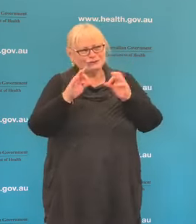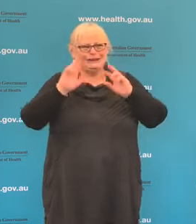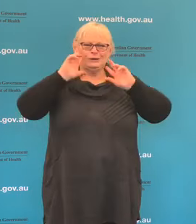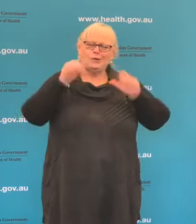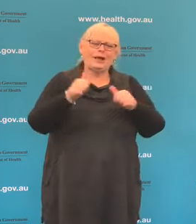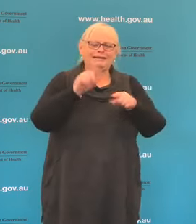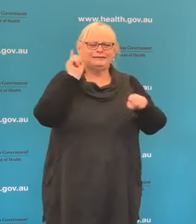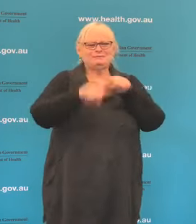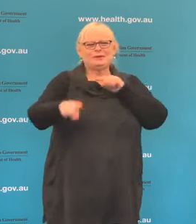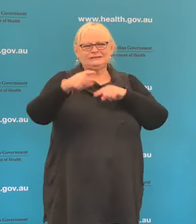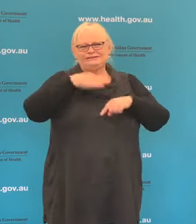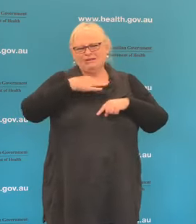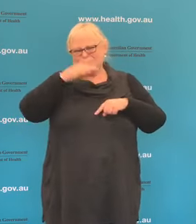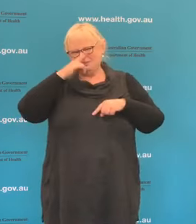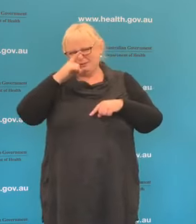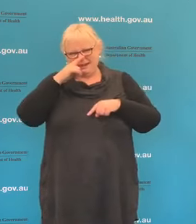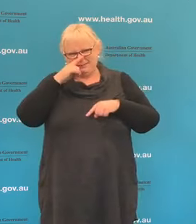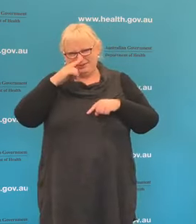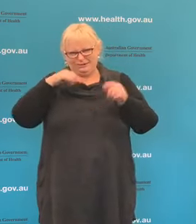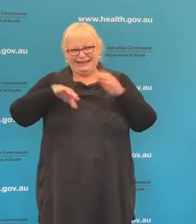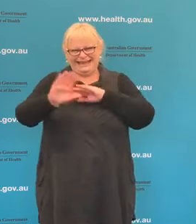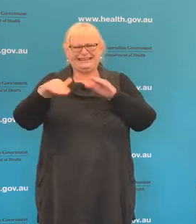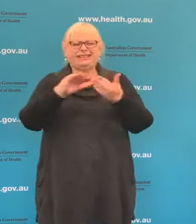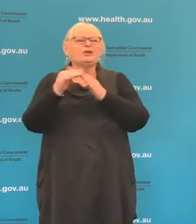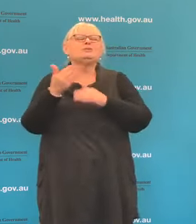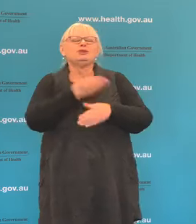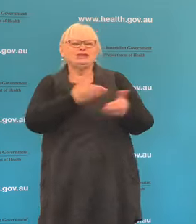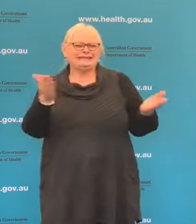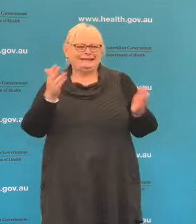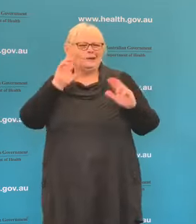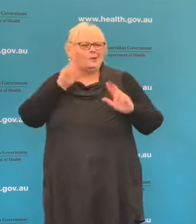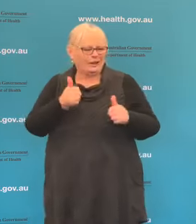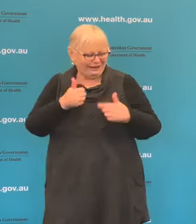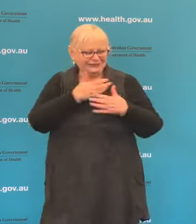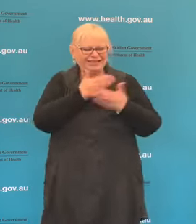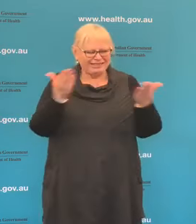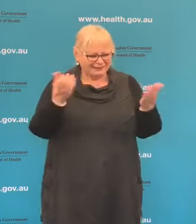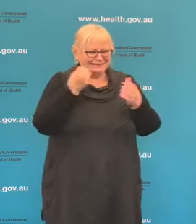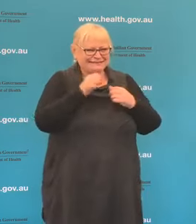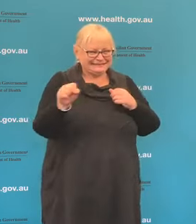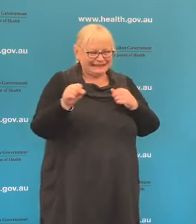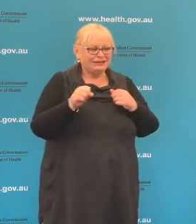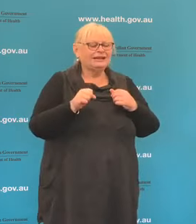vulnerable people in our society, in our community. And for many of this us of